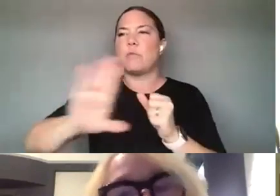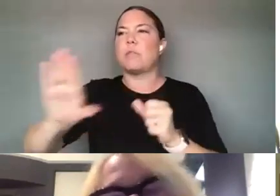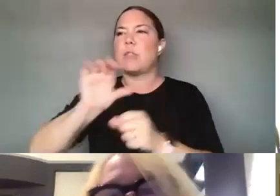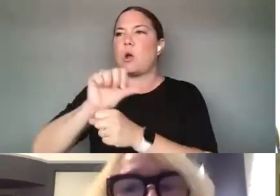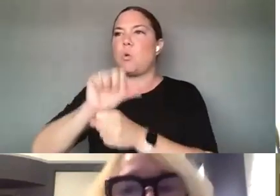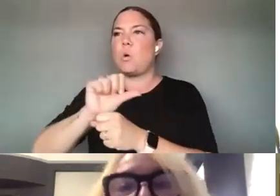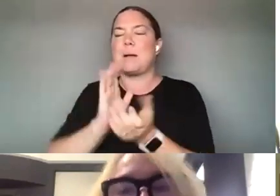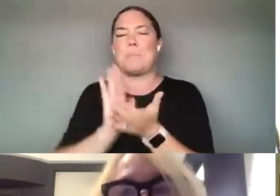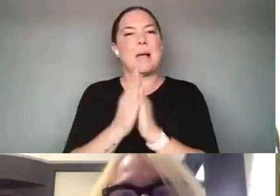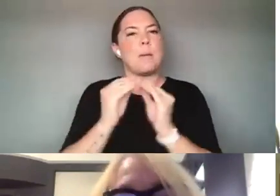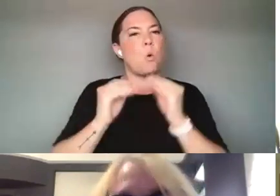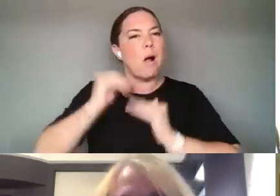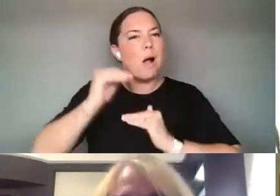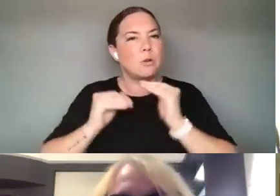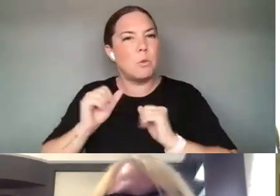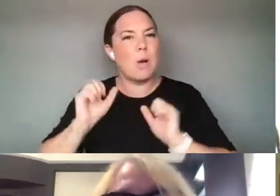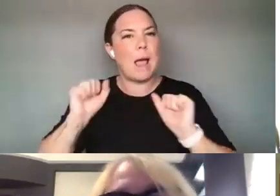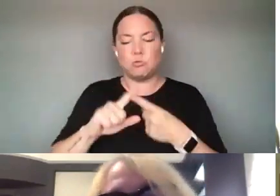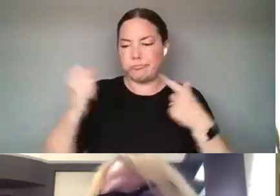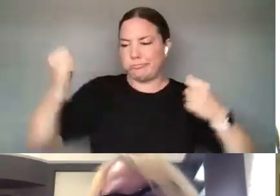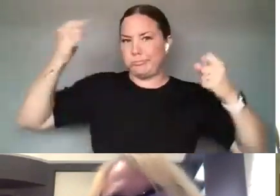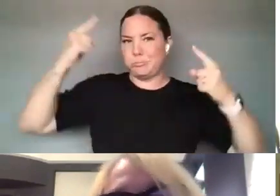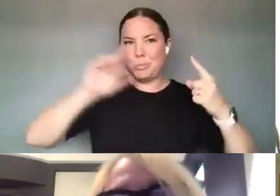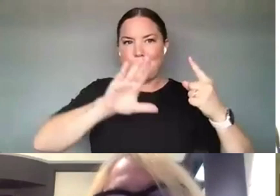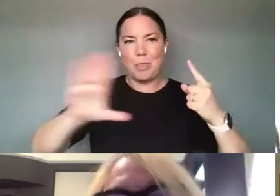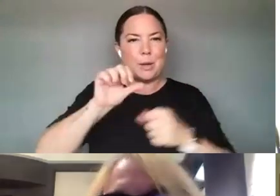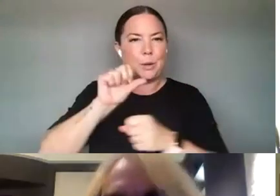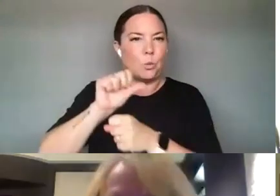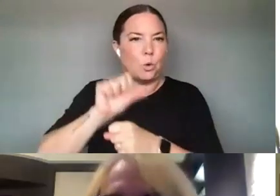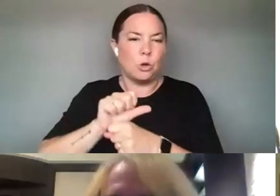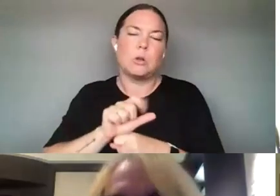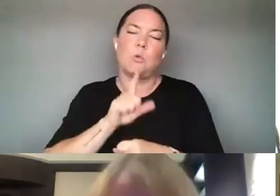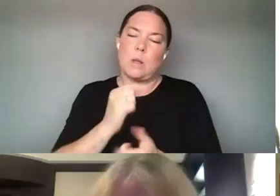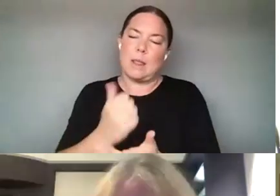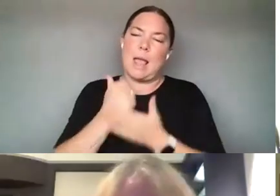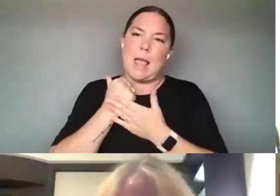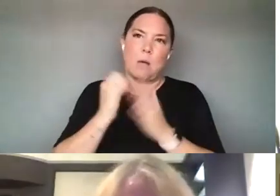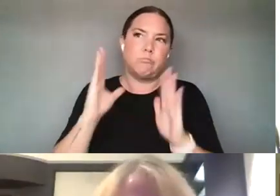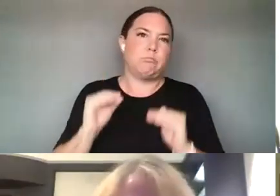VERY PRACTICAL THING THAT WE DID. I THINK THAT WE HELPED YOU KNOW SORT OF ADVANCE THINGS. YOU KNOW